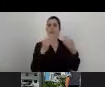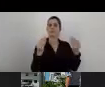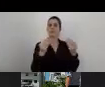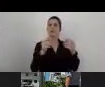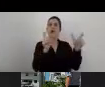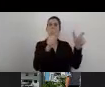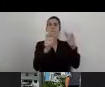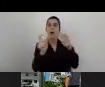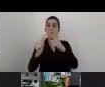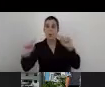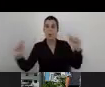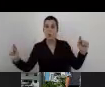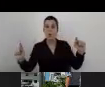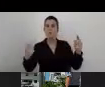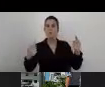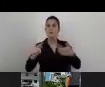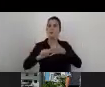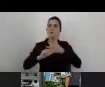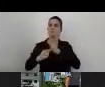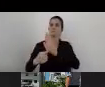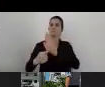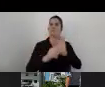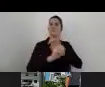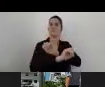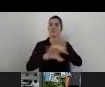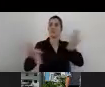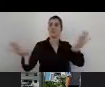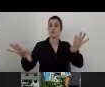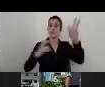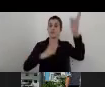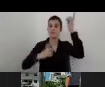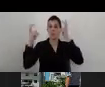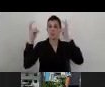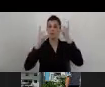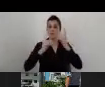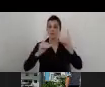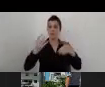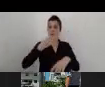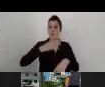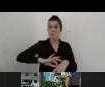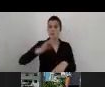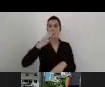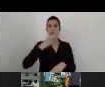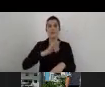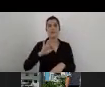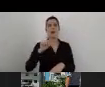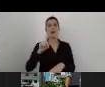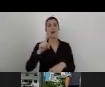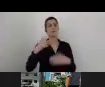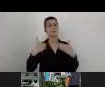show the information in a way that will be very efficient, and very progressive, and very dynamic,